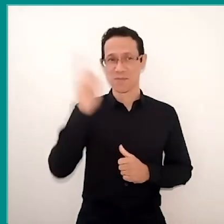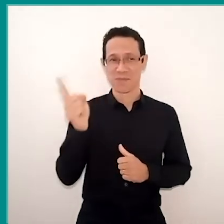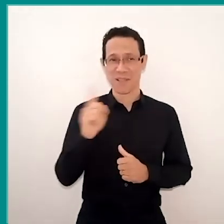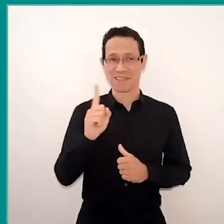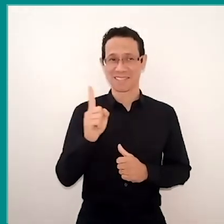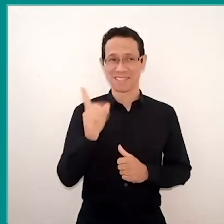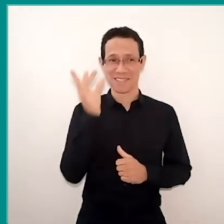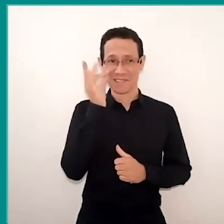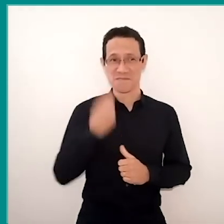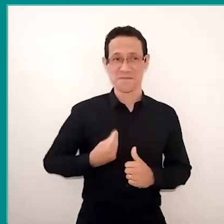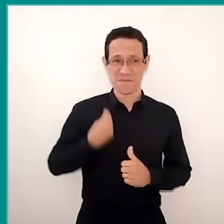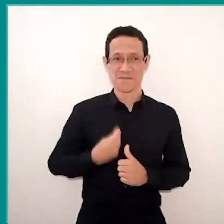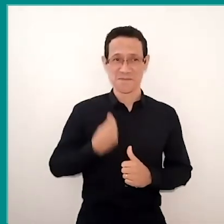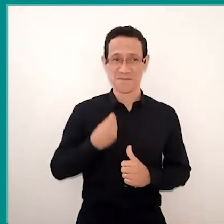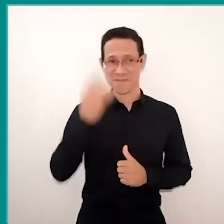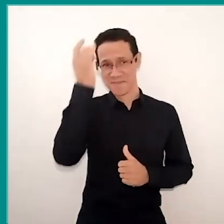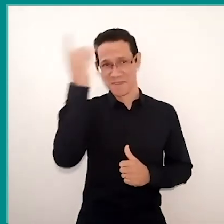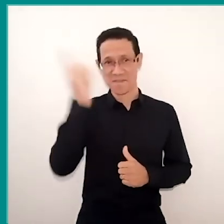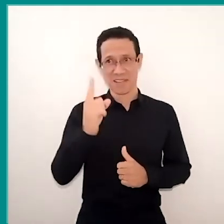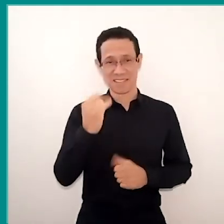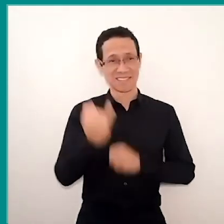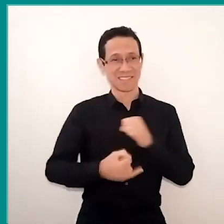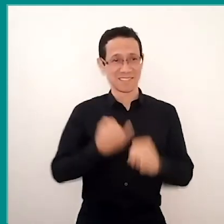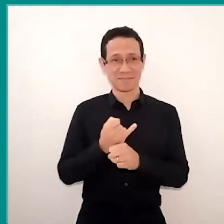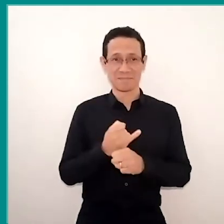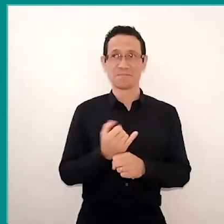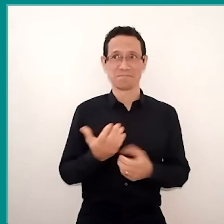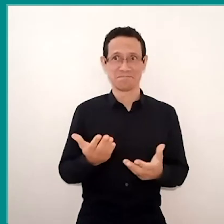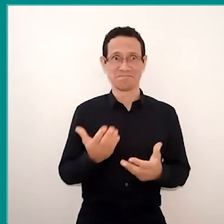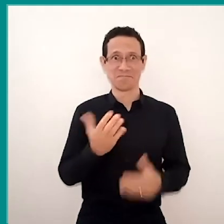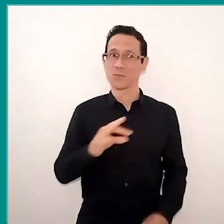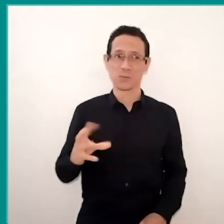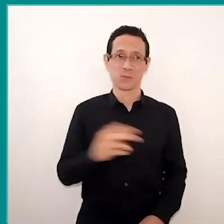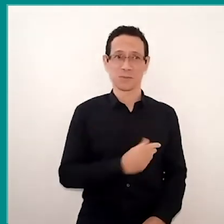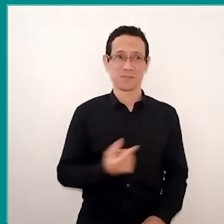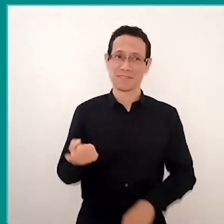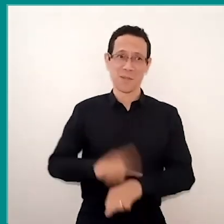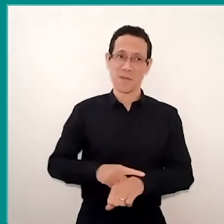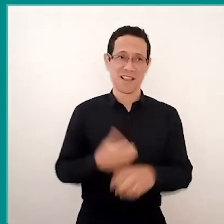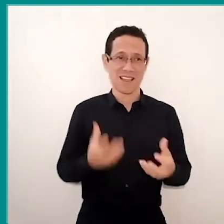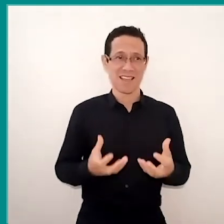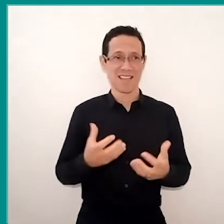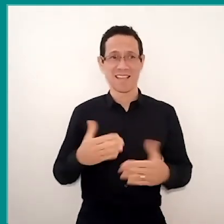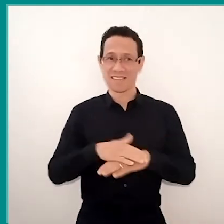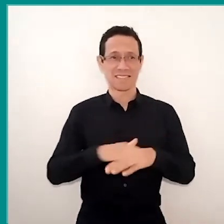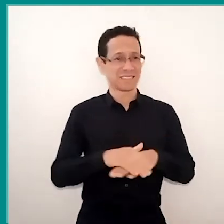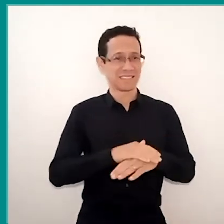imagine in virtual forms, all children wanted speak at the same time, because they were longing, anyway.